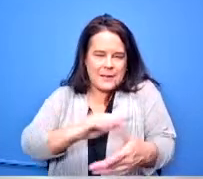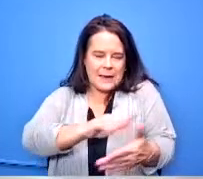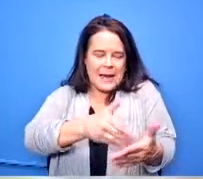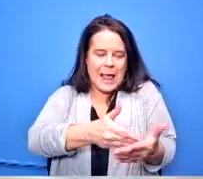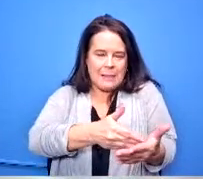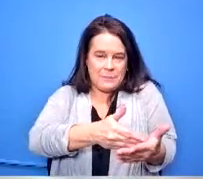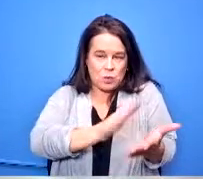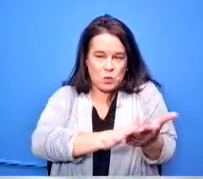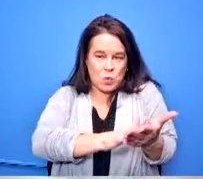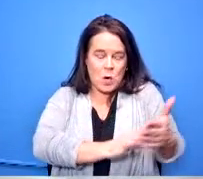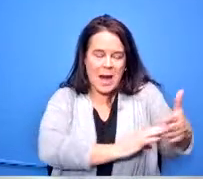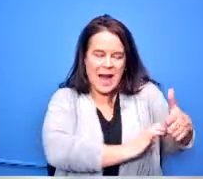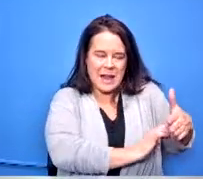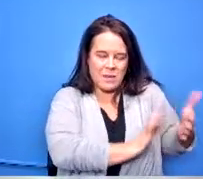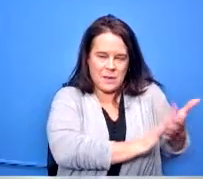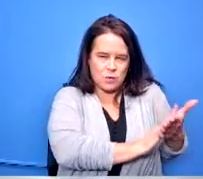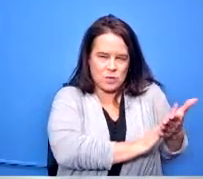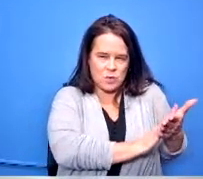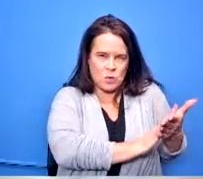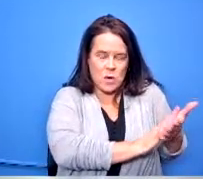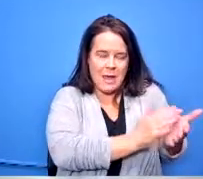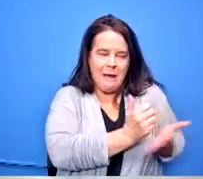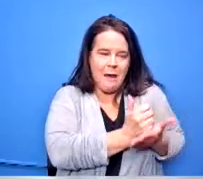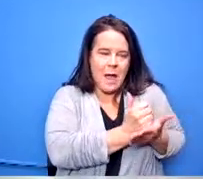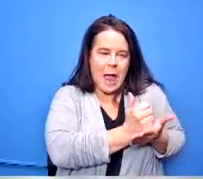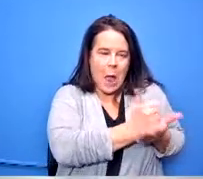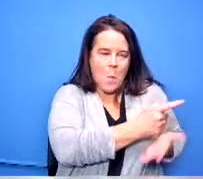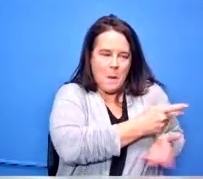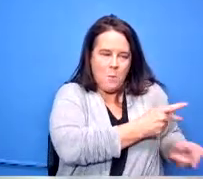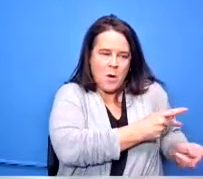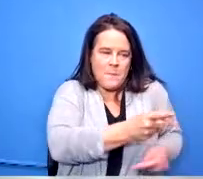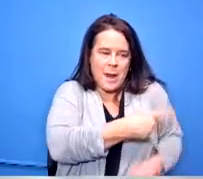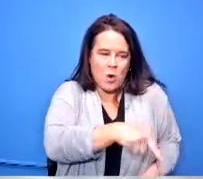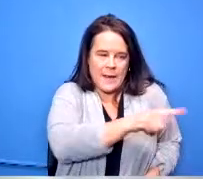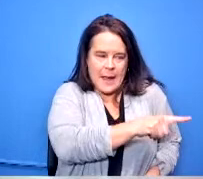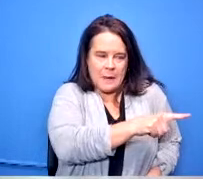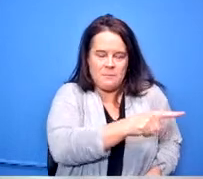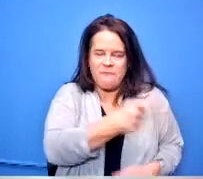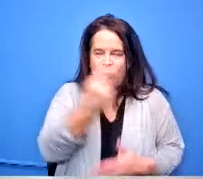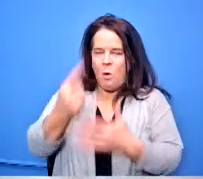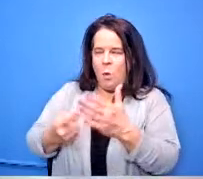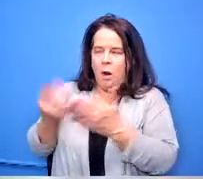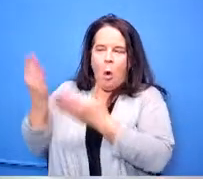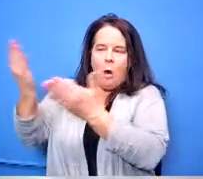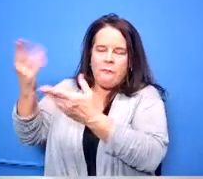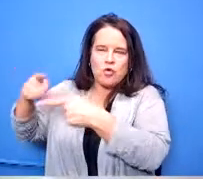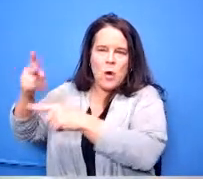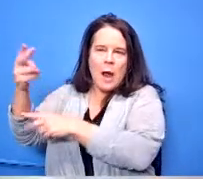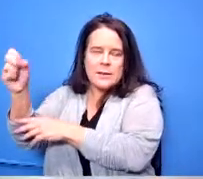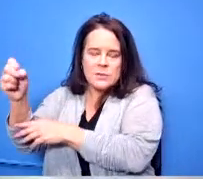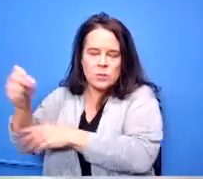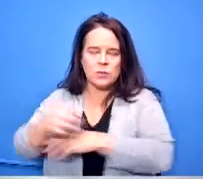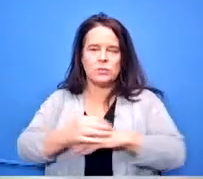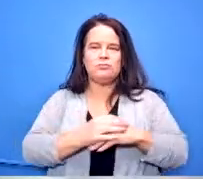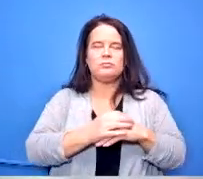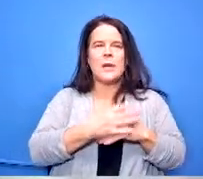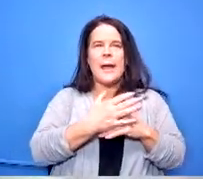prepare those students for the offerings we have and then also to look at what are some possible